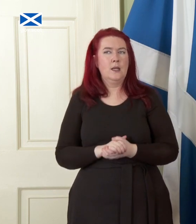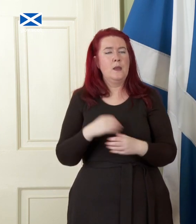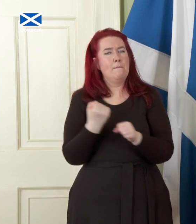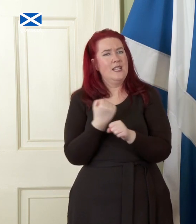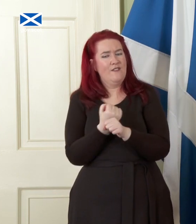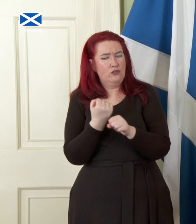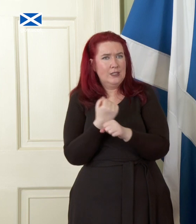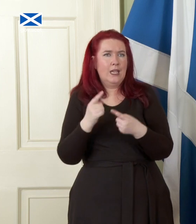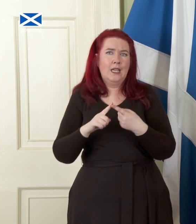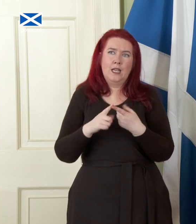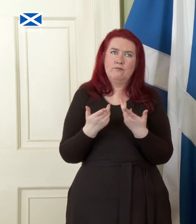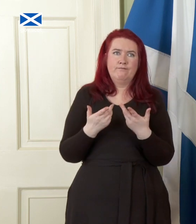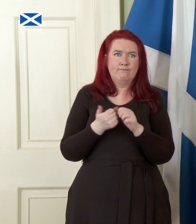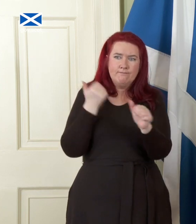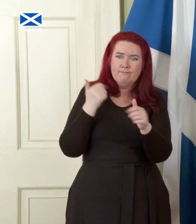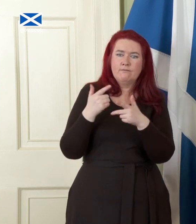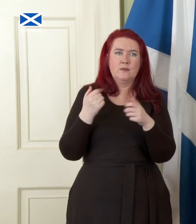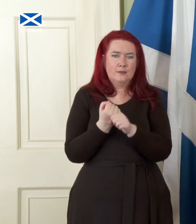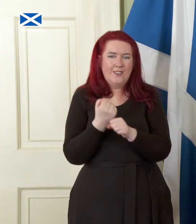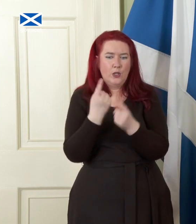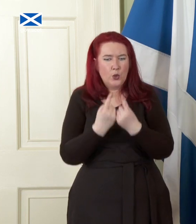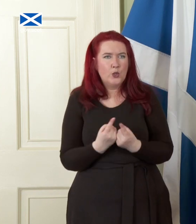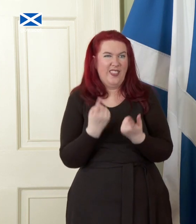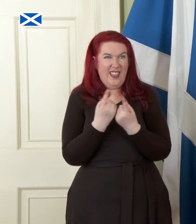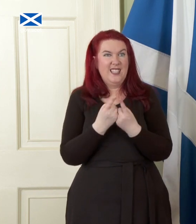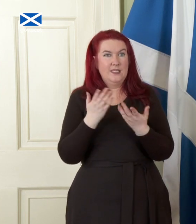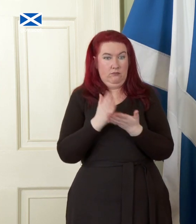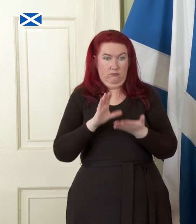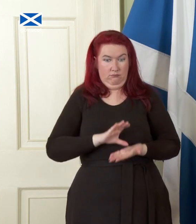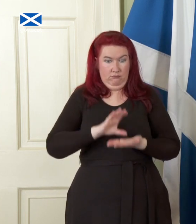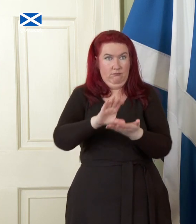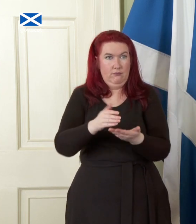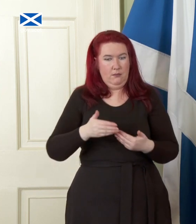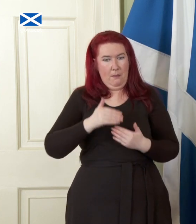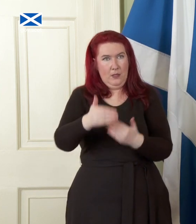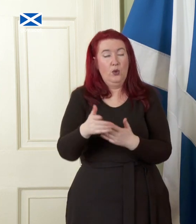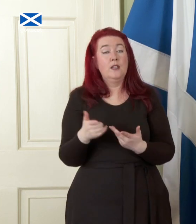goods are concerned, the things that actually physically cross borders, we actually export more